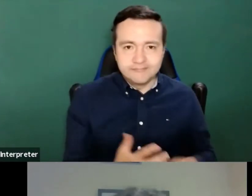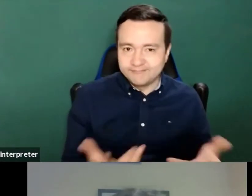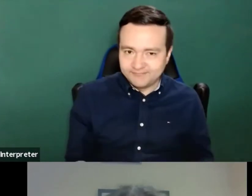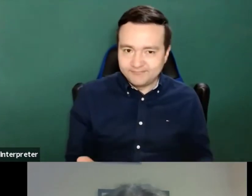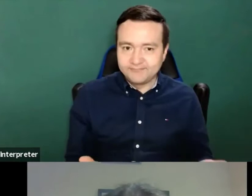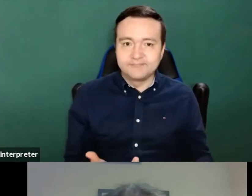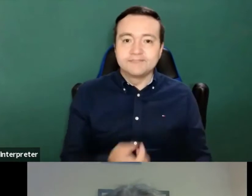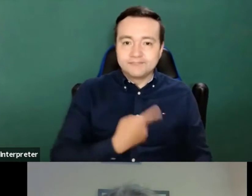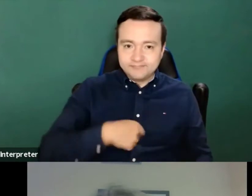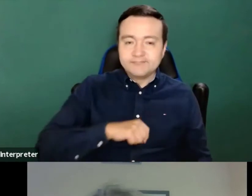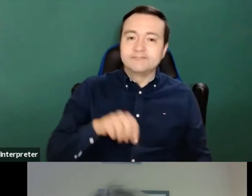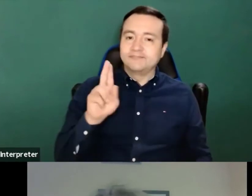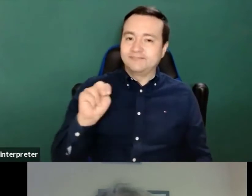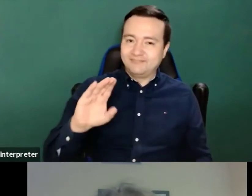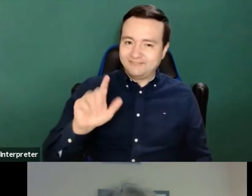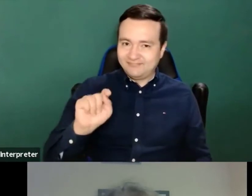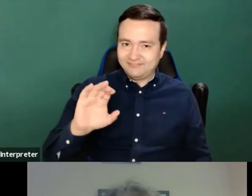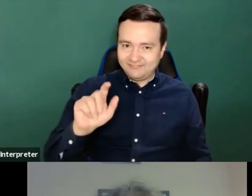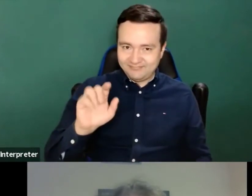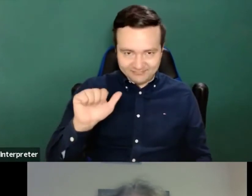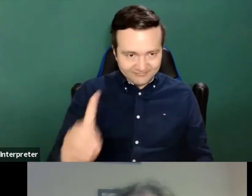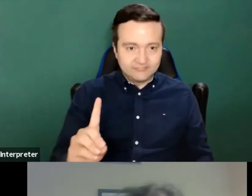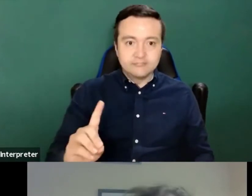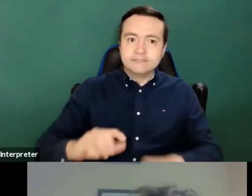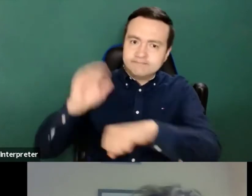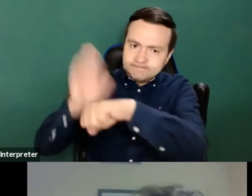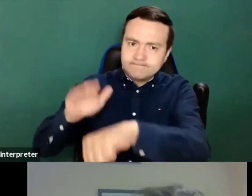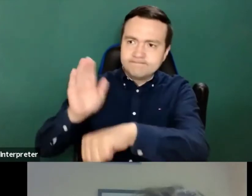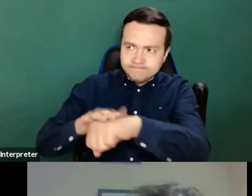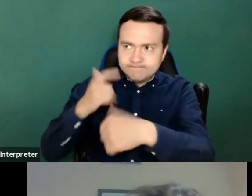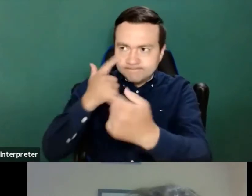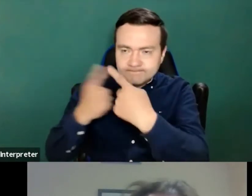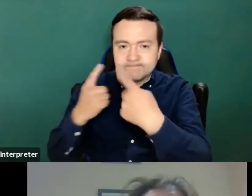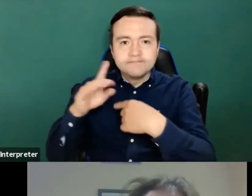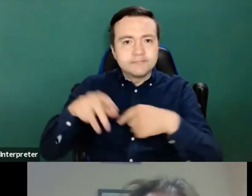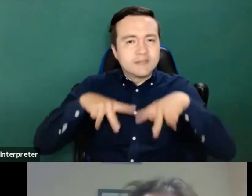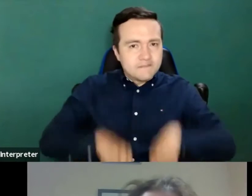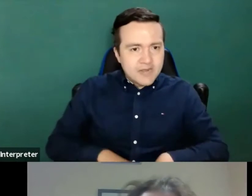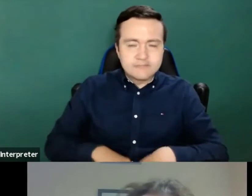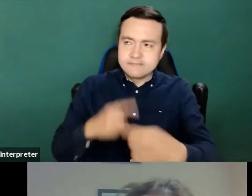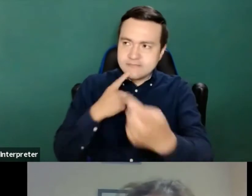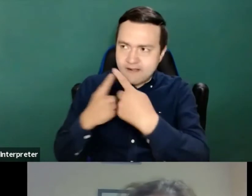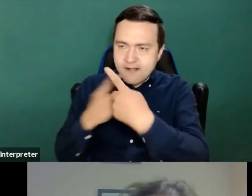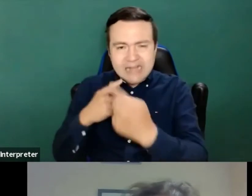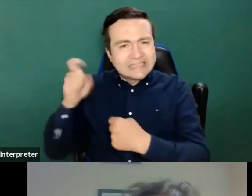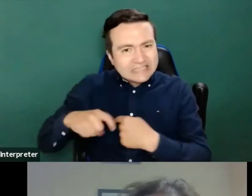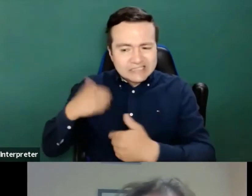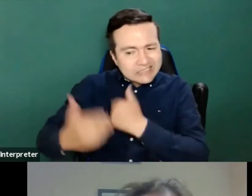And two days later, the developer was in touch with on set to work all kinds of accessible issues.